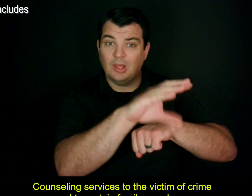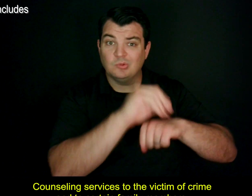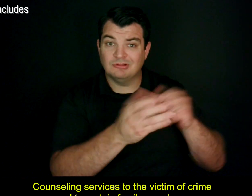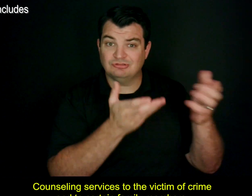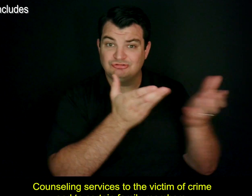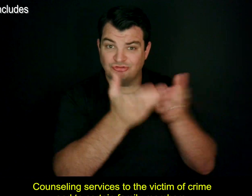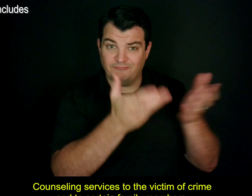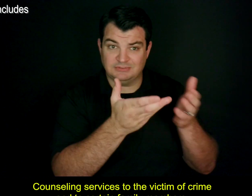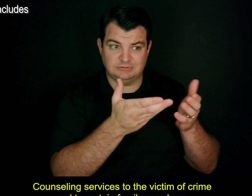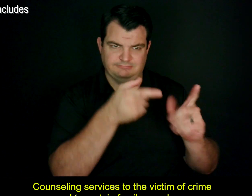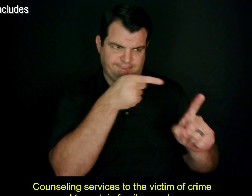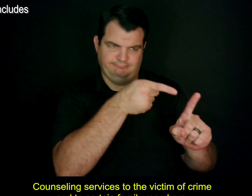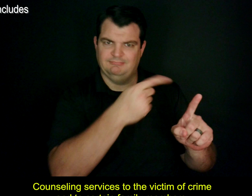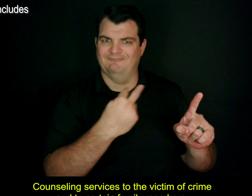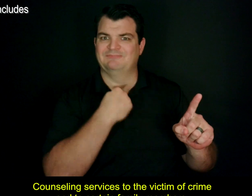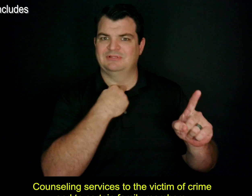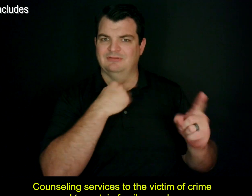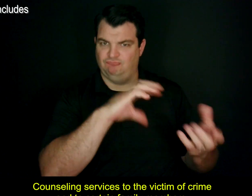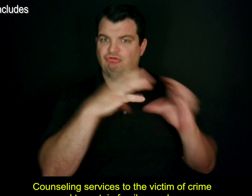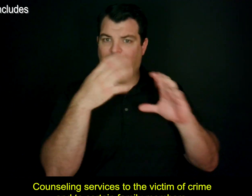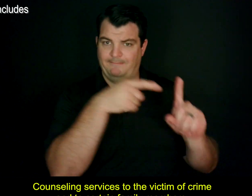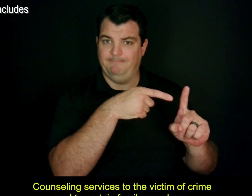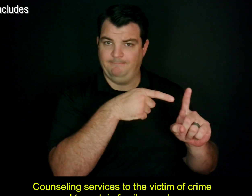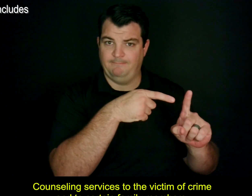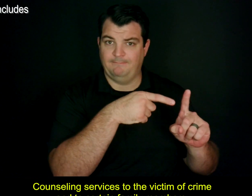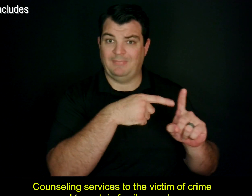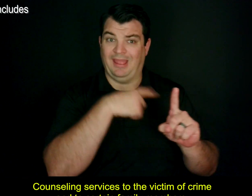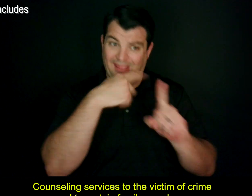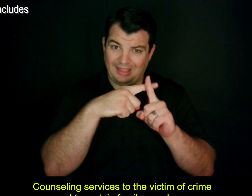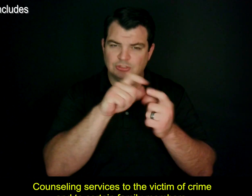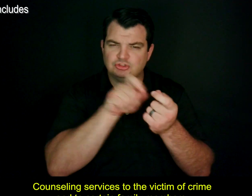Counseling services to the victim of crime and to certain family members,